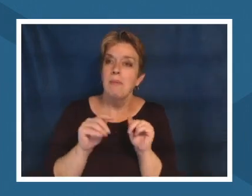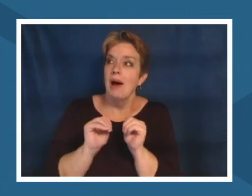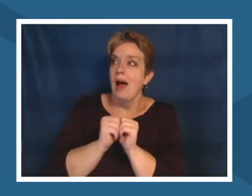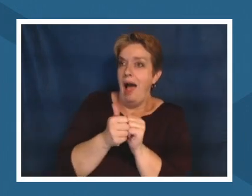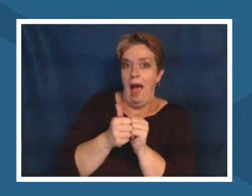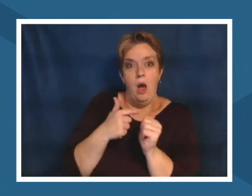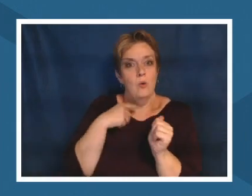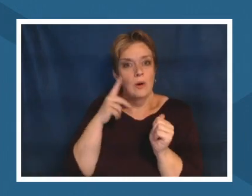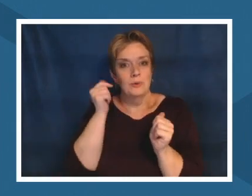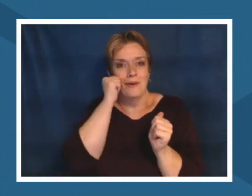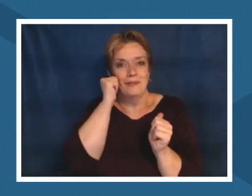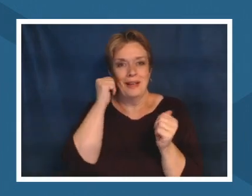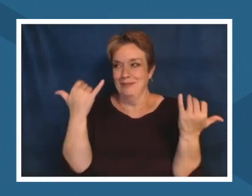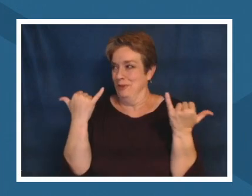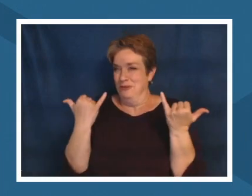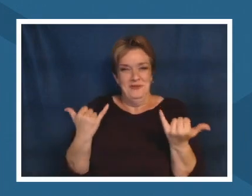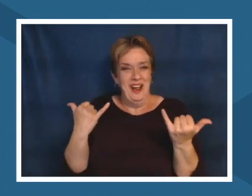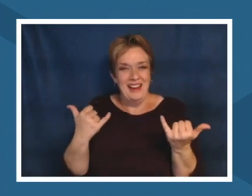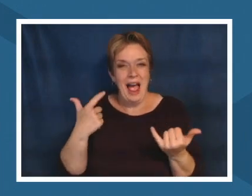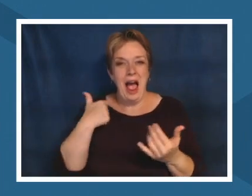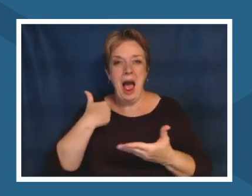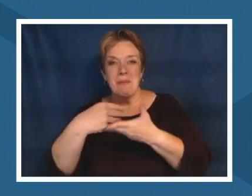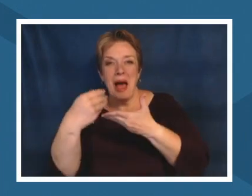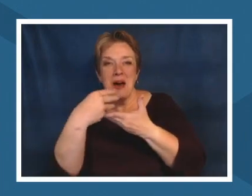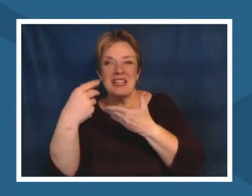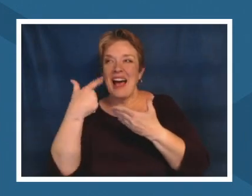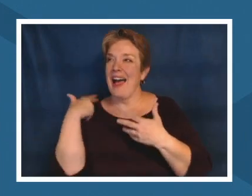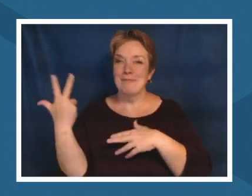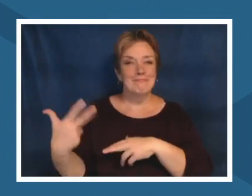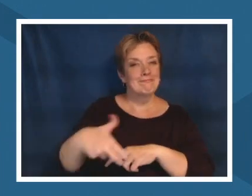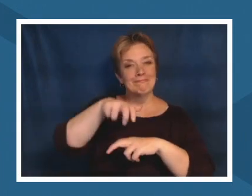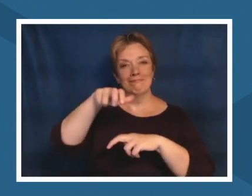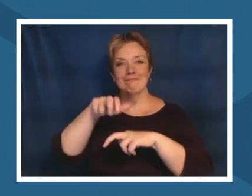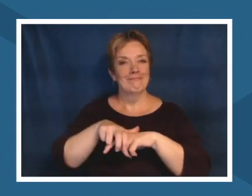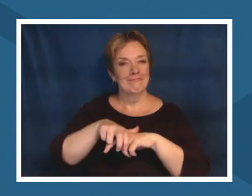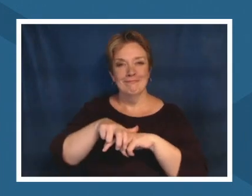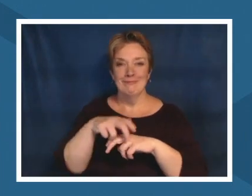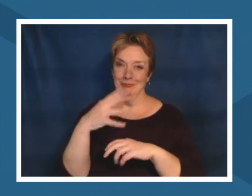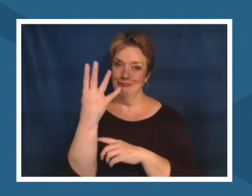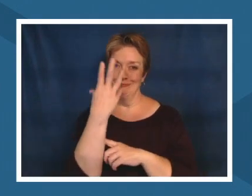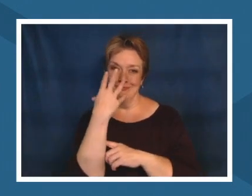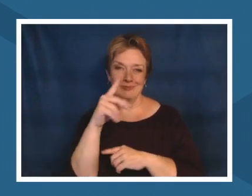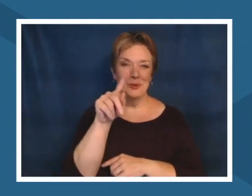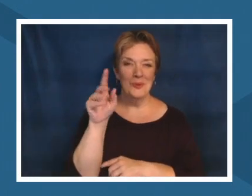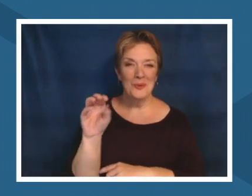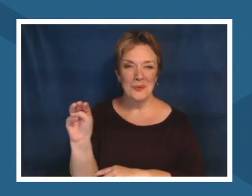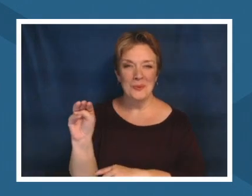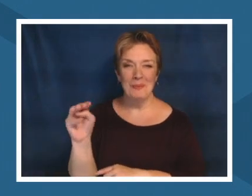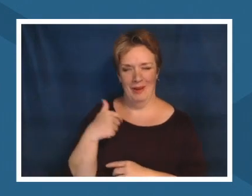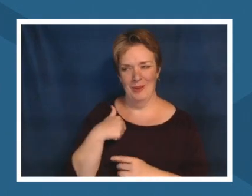little ways to stay physically grounded to the earth